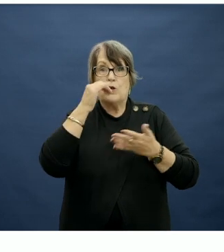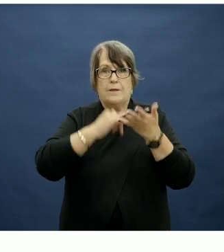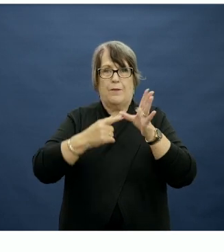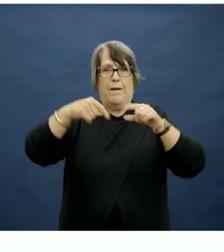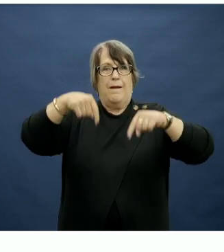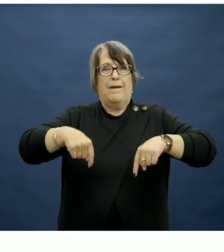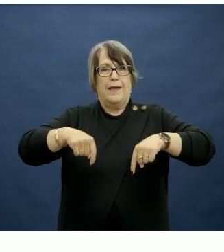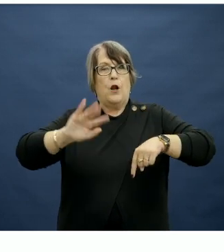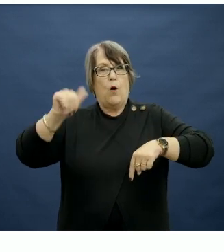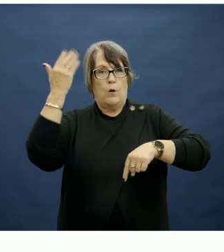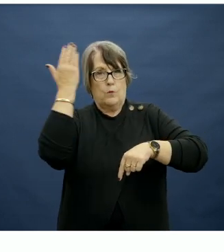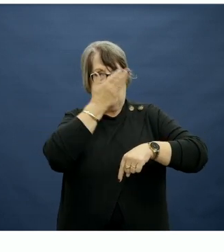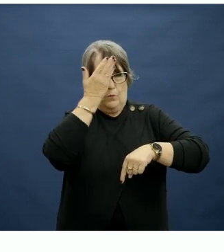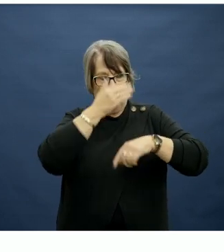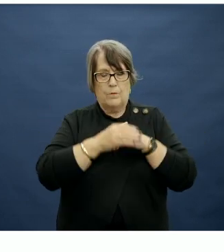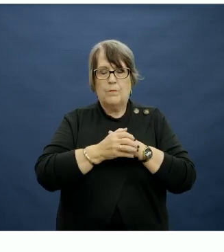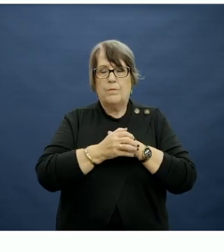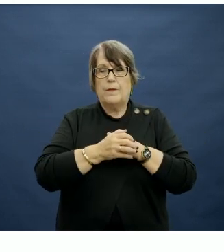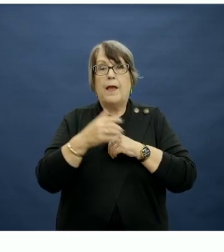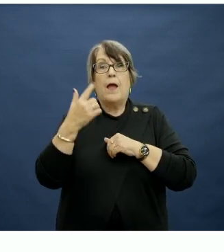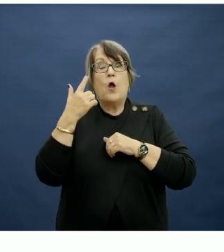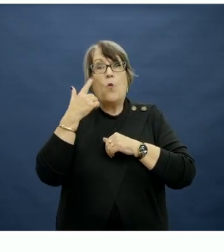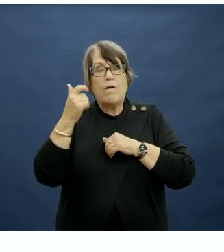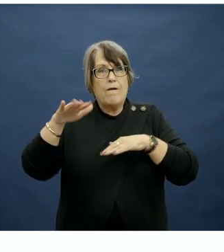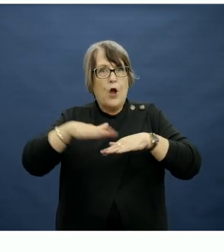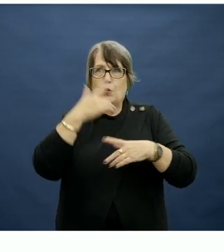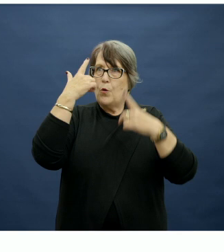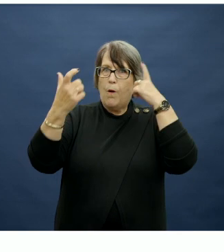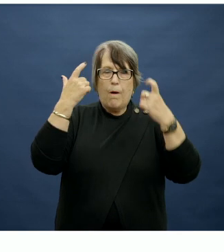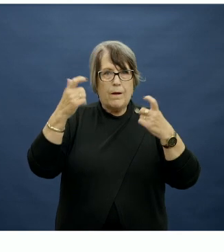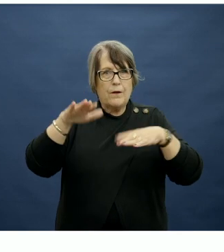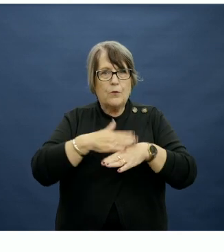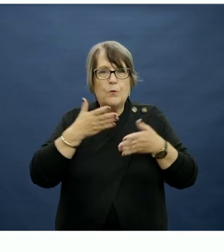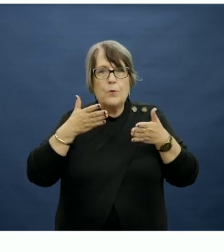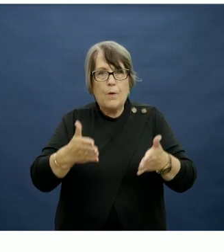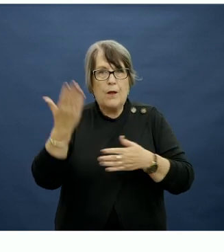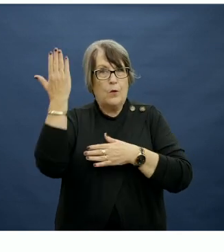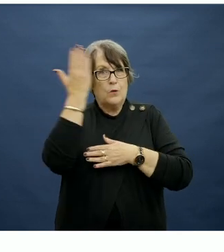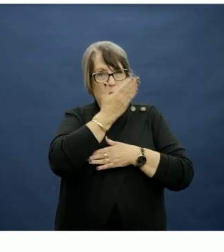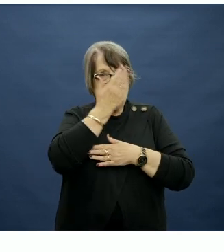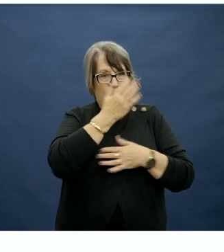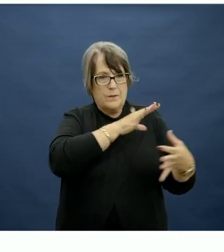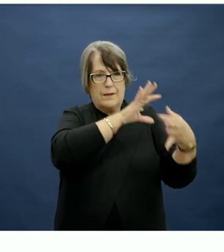secondary schools, and we found innovative practices where schools are linking children